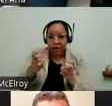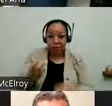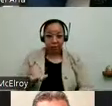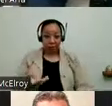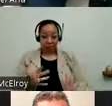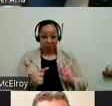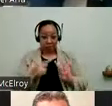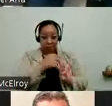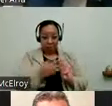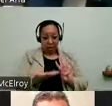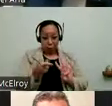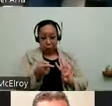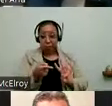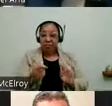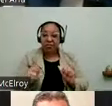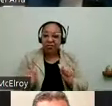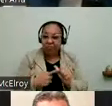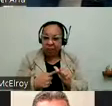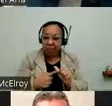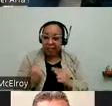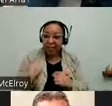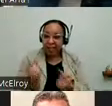people ever in the City to be working in the role of career placement